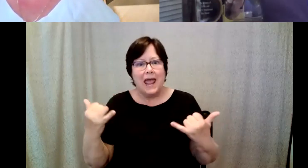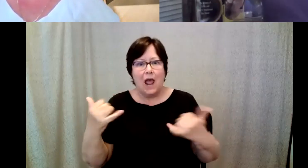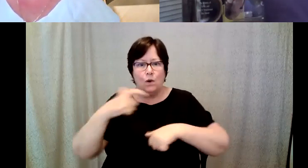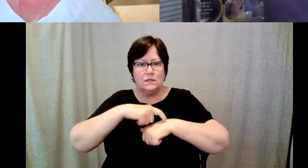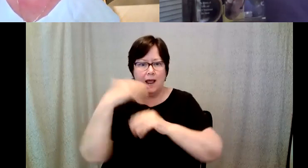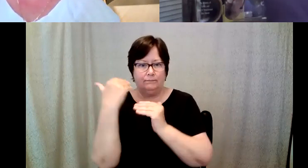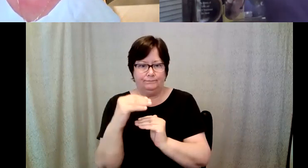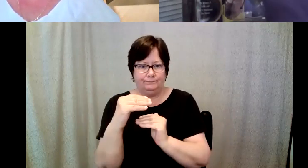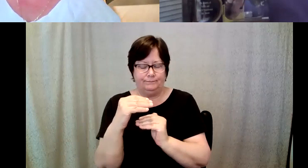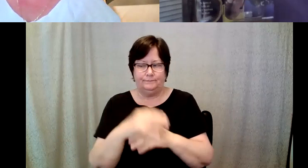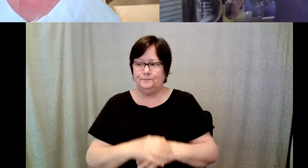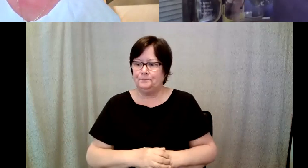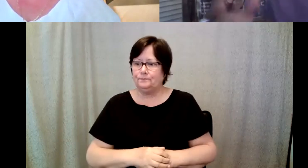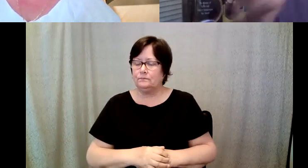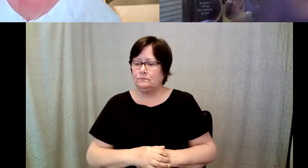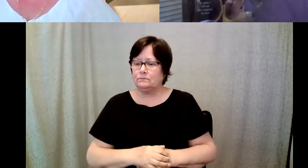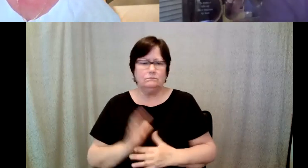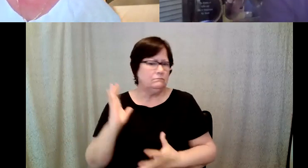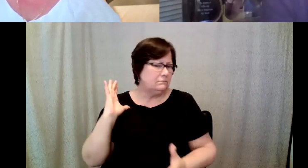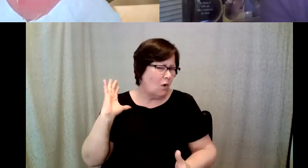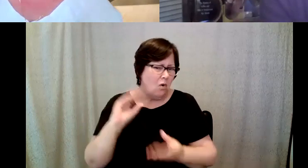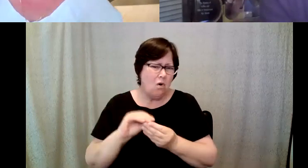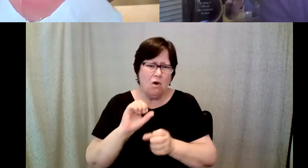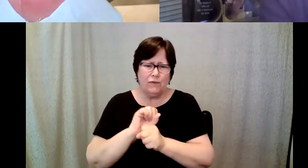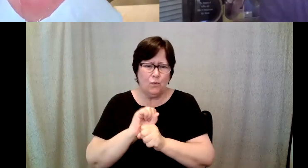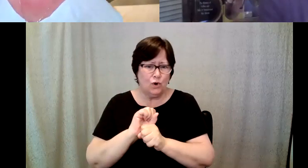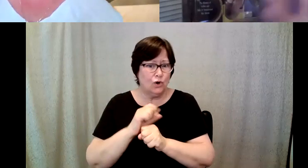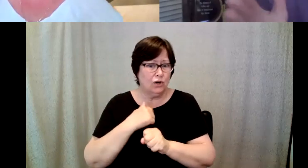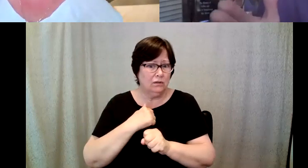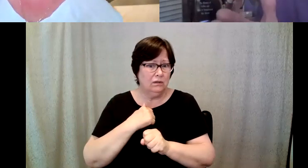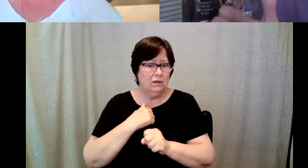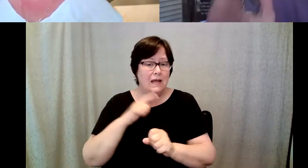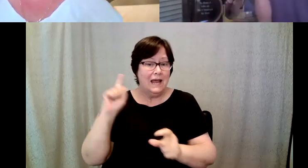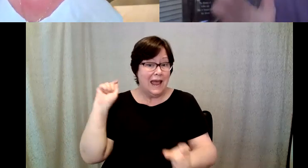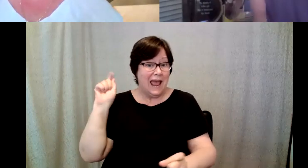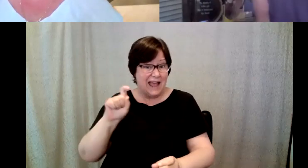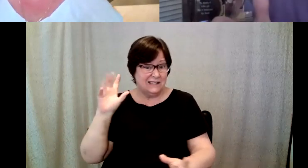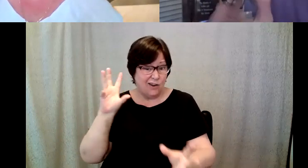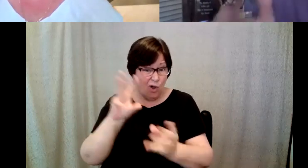because all of the work you did before has to culminate in passing the exam within a